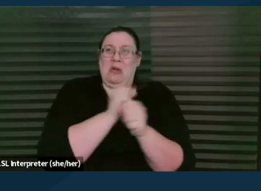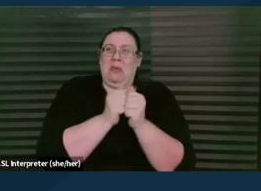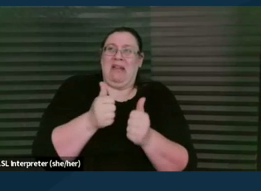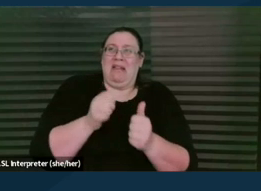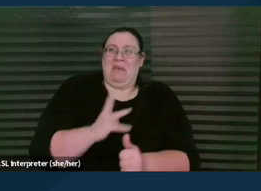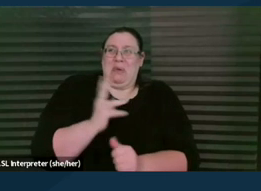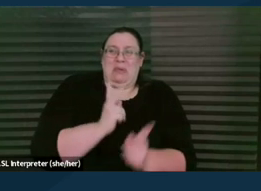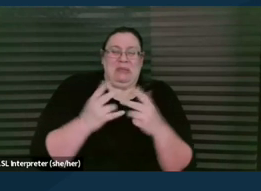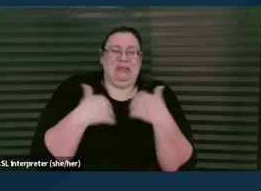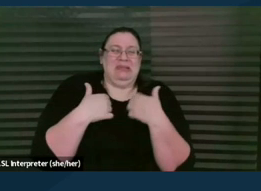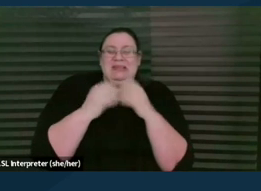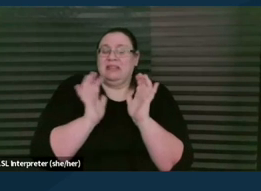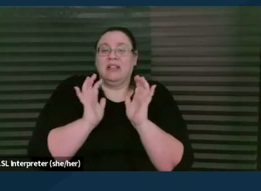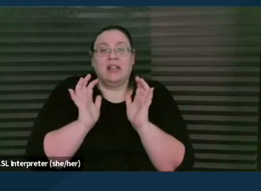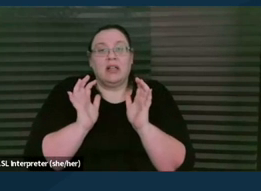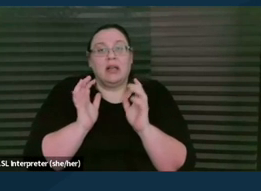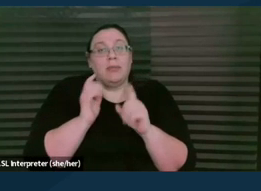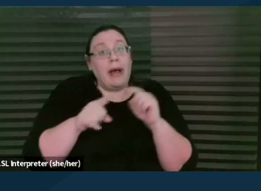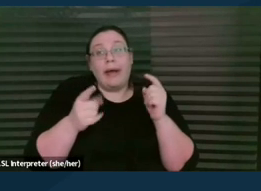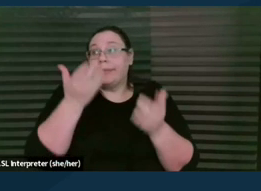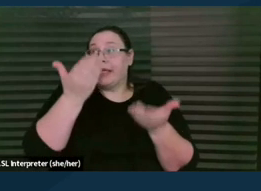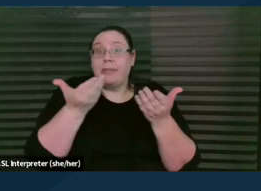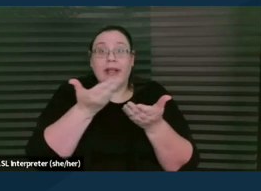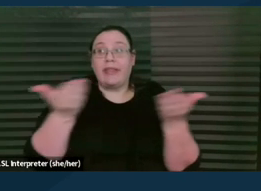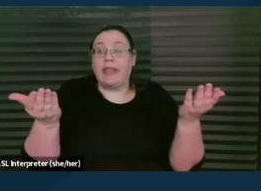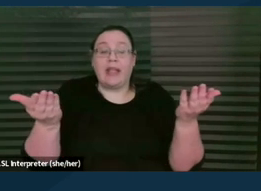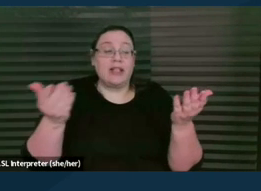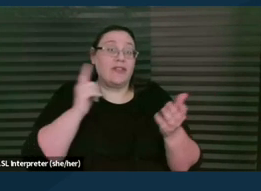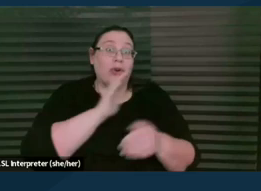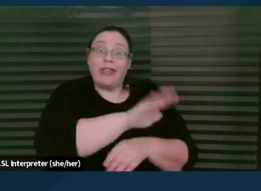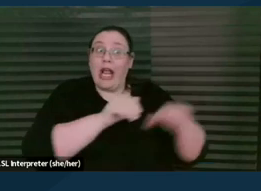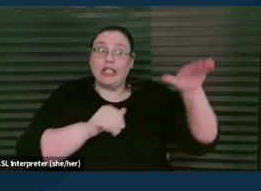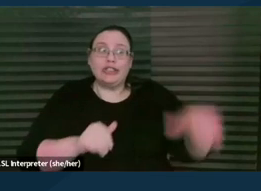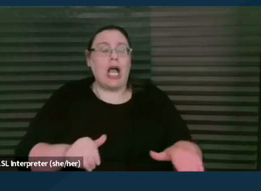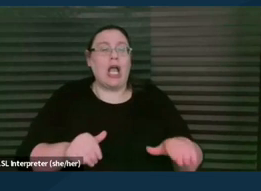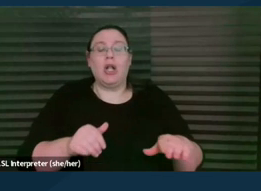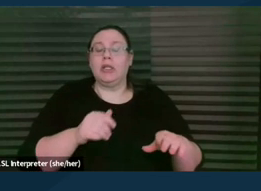to engage with and yet their child, things may be going very wrong for their child. They may be very, very concerned.